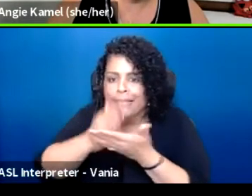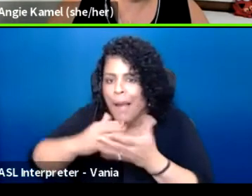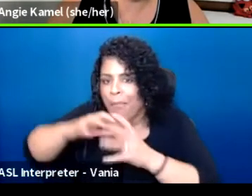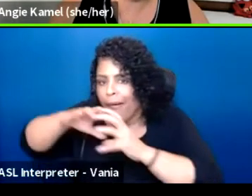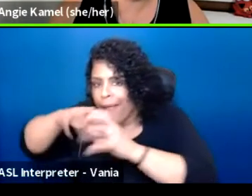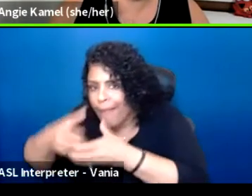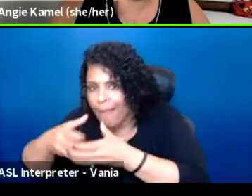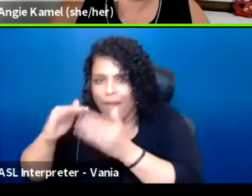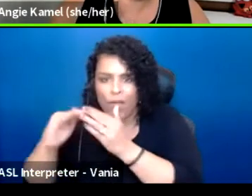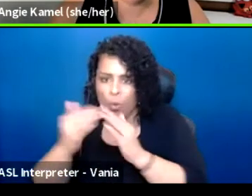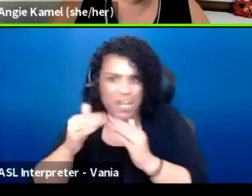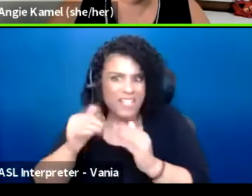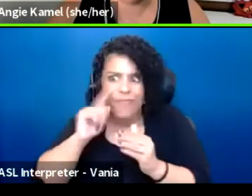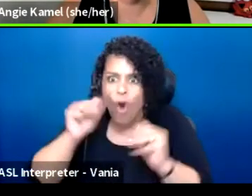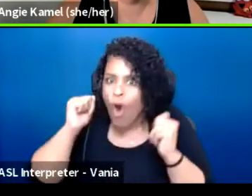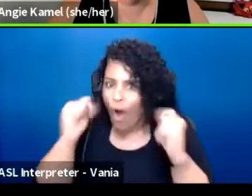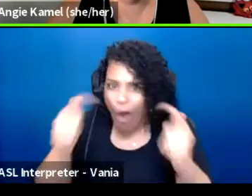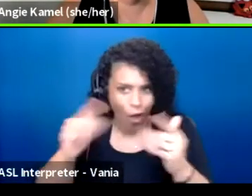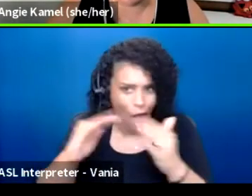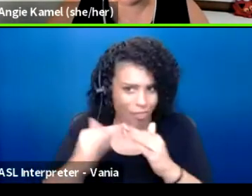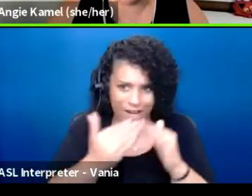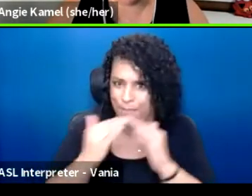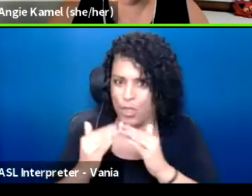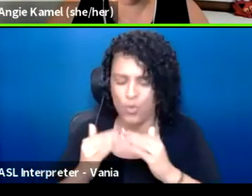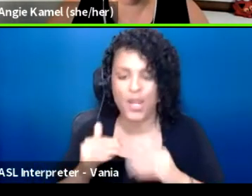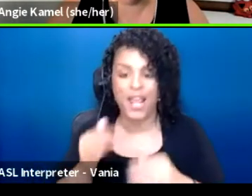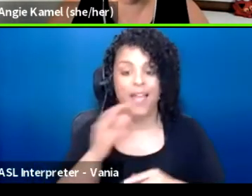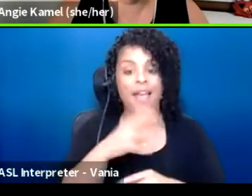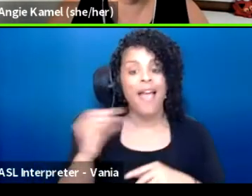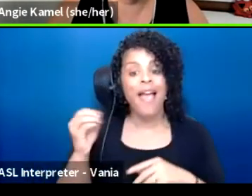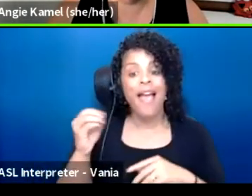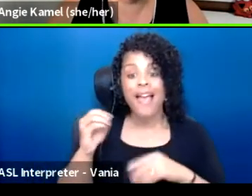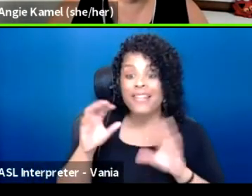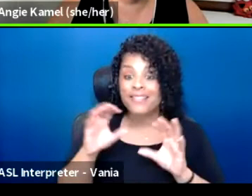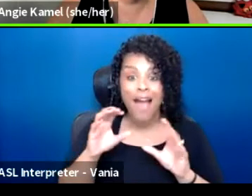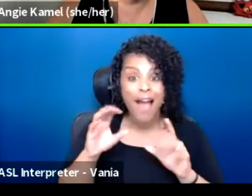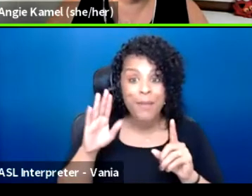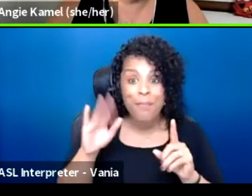And it's done by not folks who are exclusively